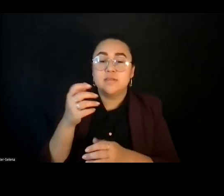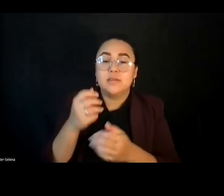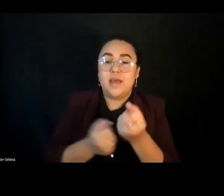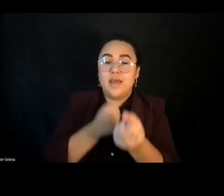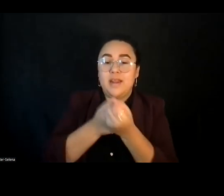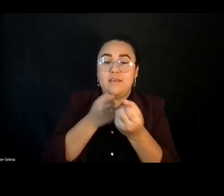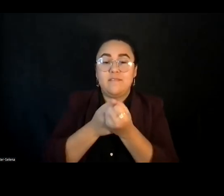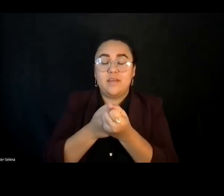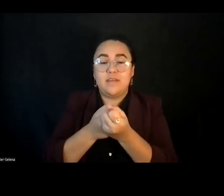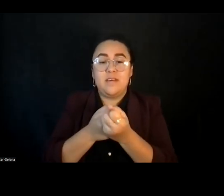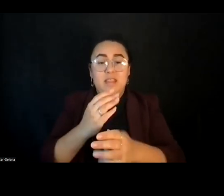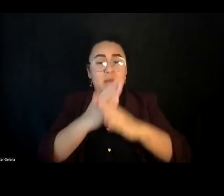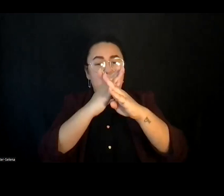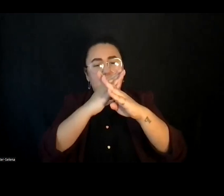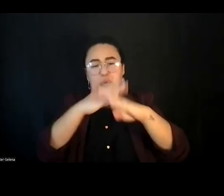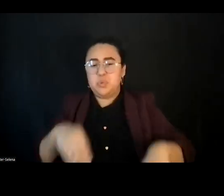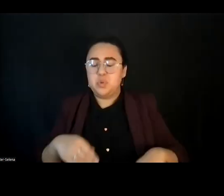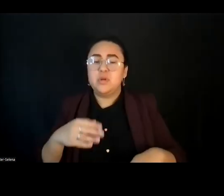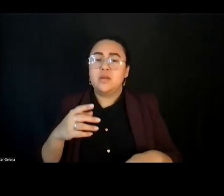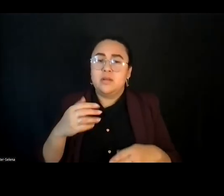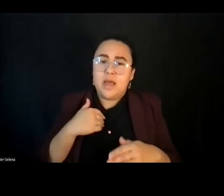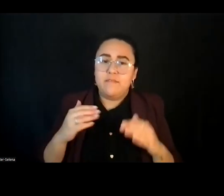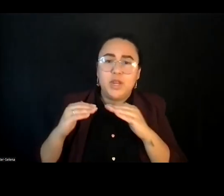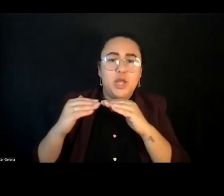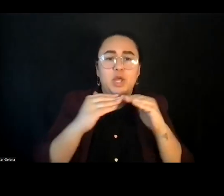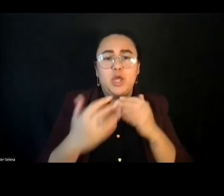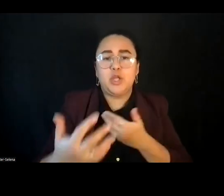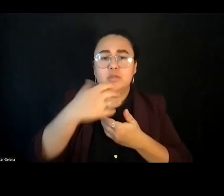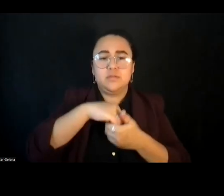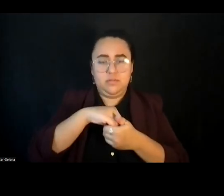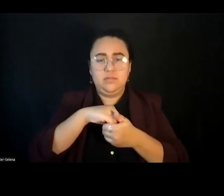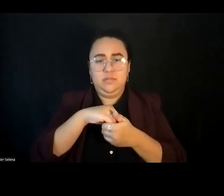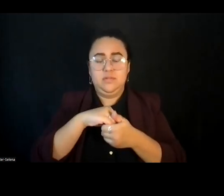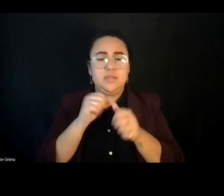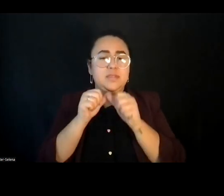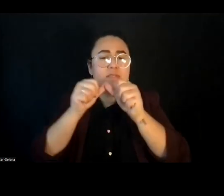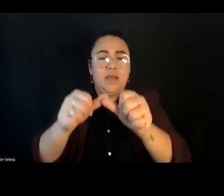to an inclusive, just and sustainable society and to create transformative change towards